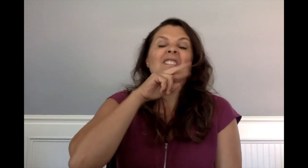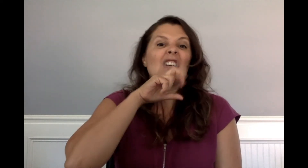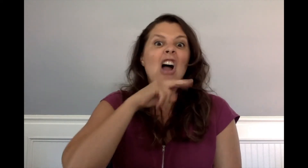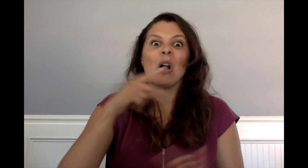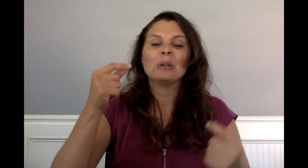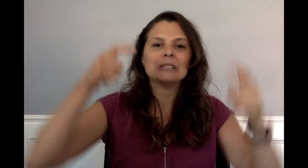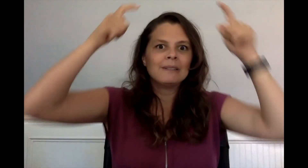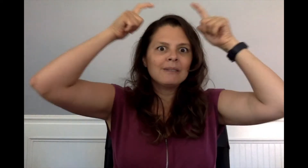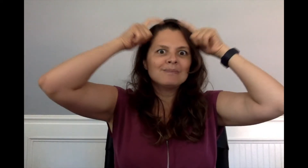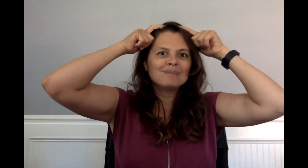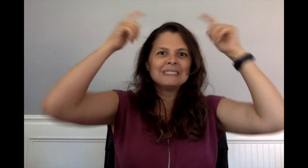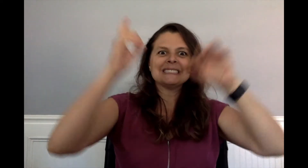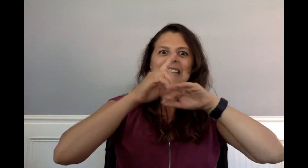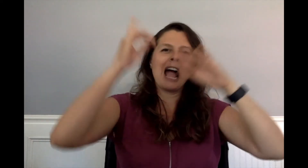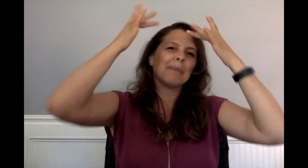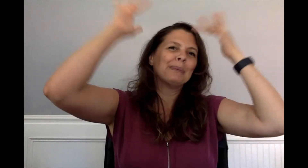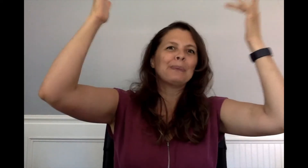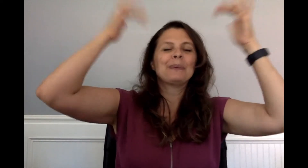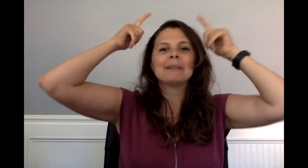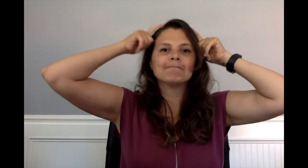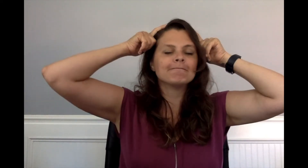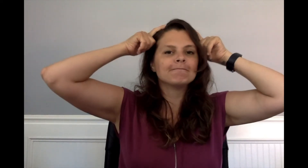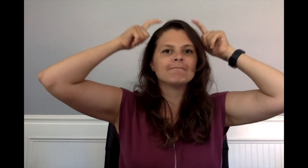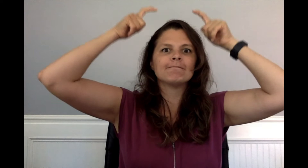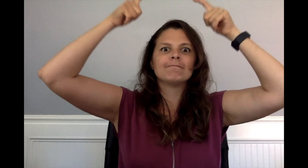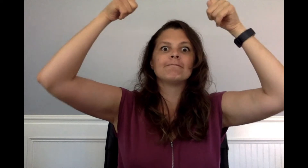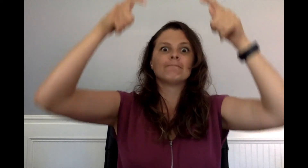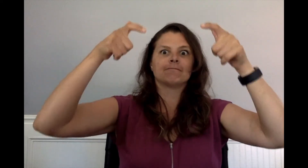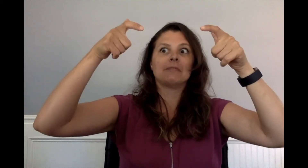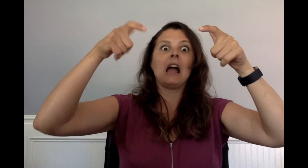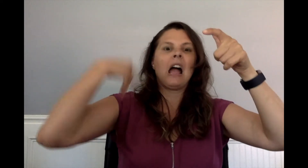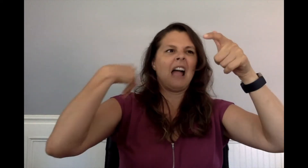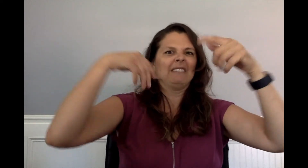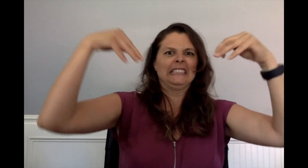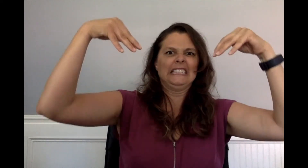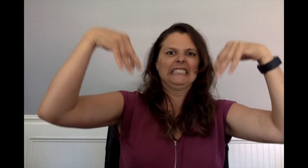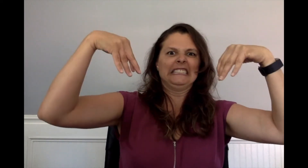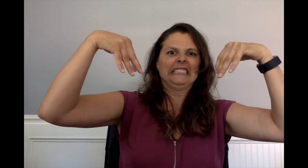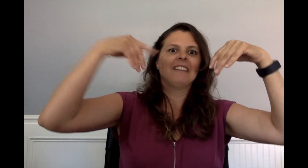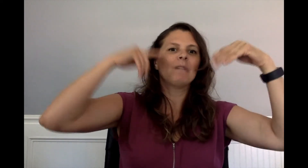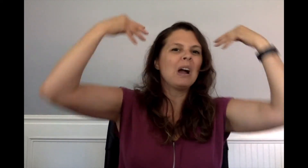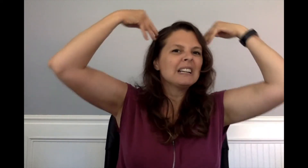Frog pulled off her diamond tiara and